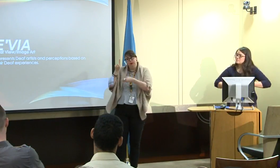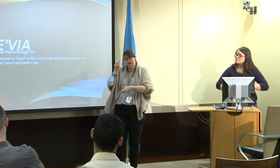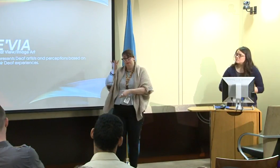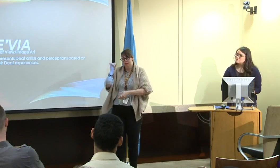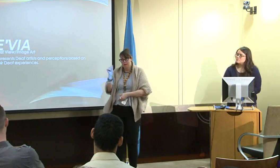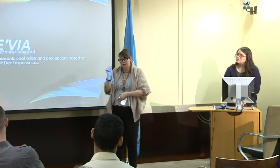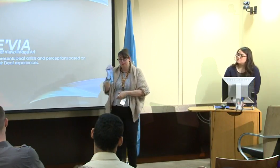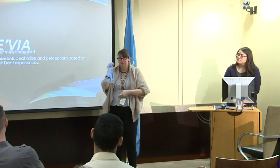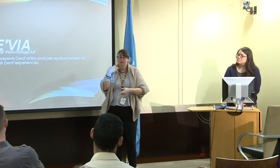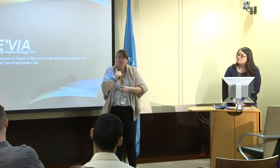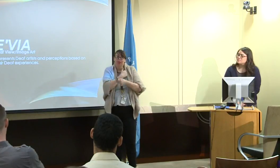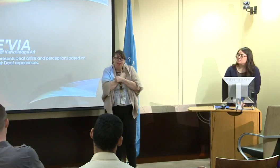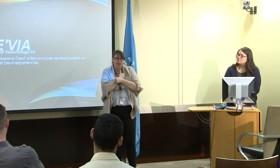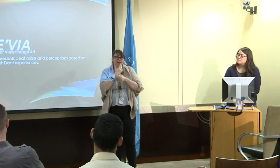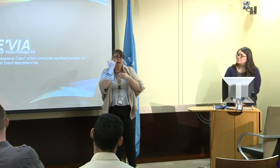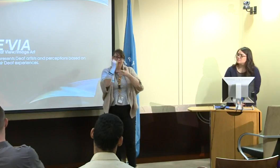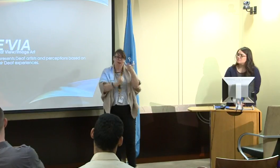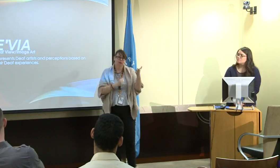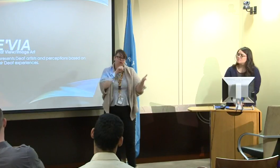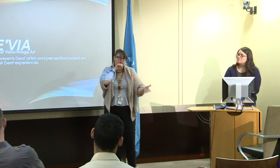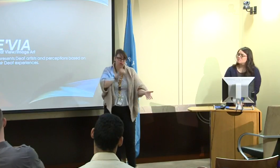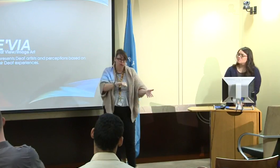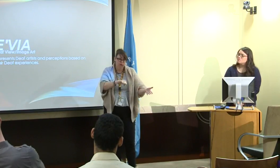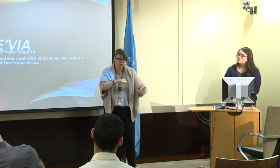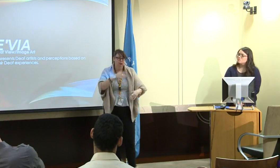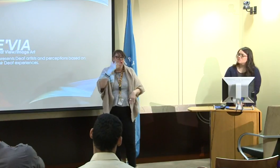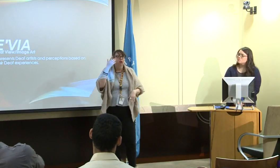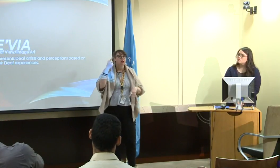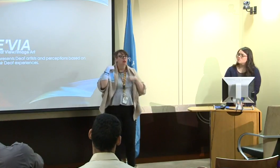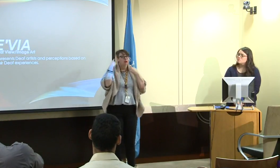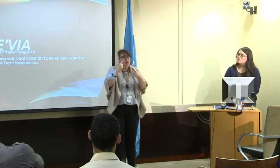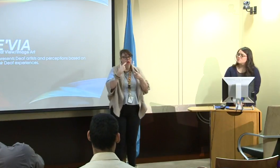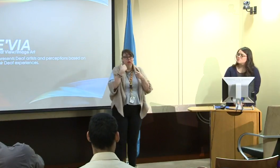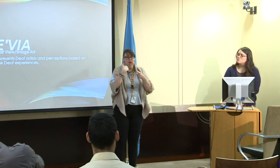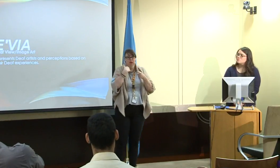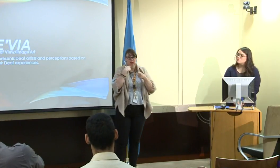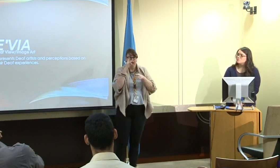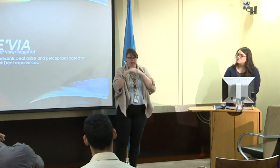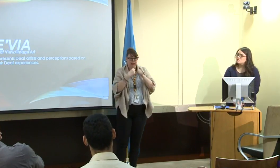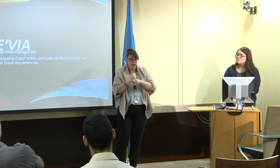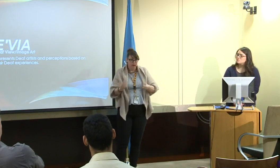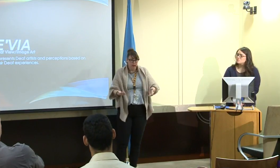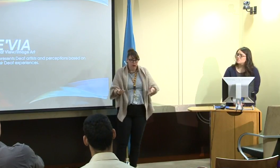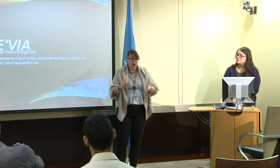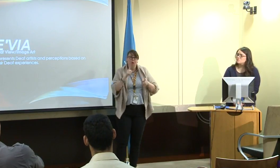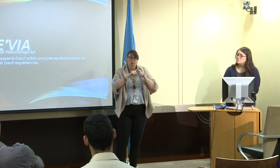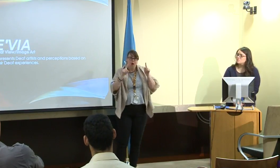European American art. And I -- European American art. And studied European American art.